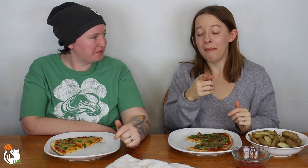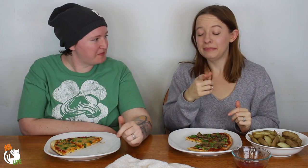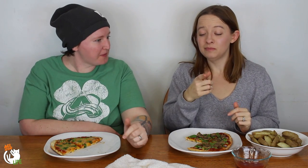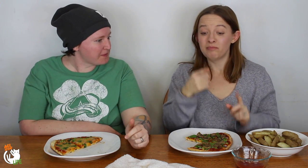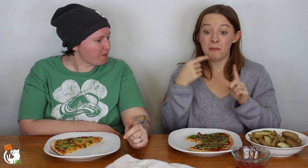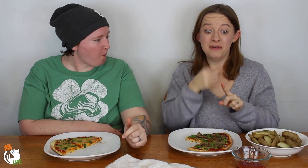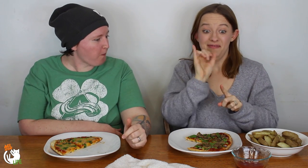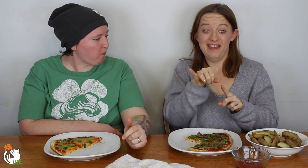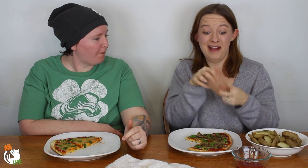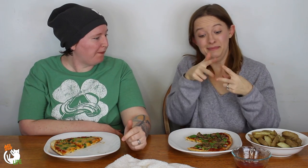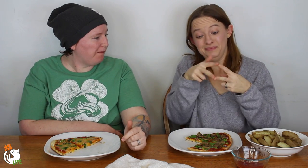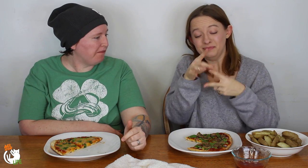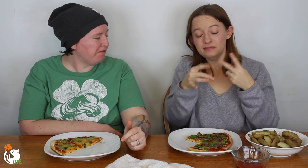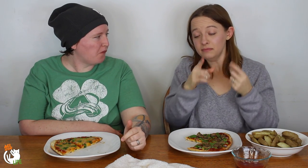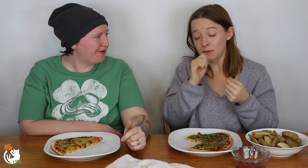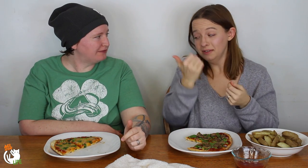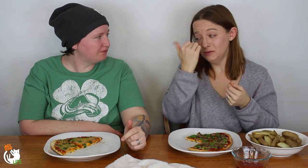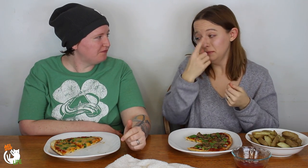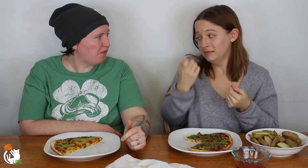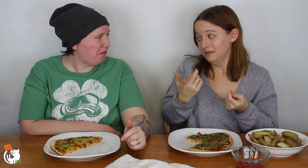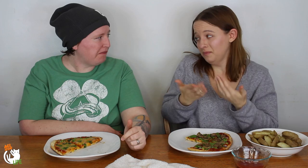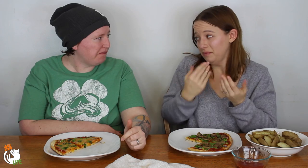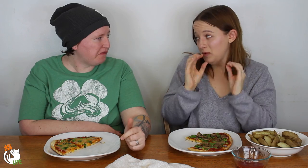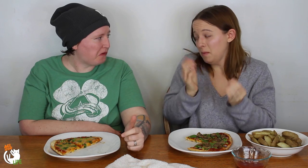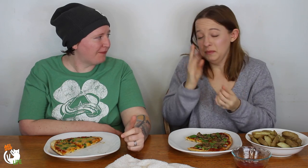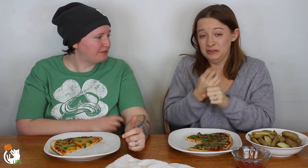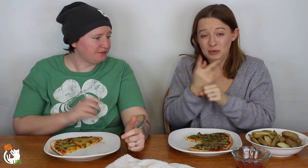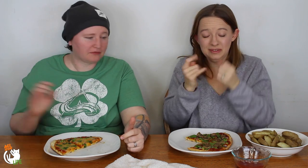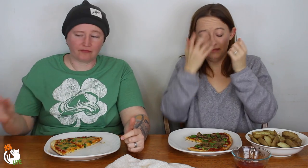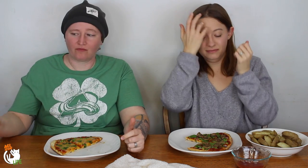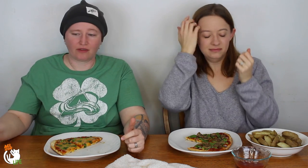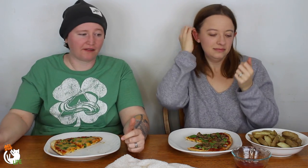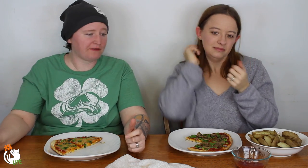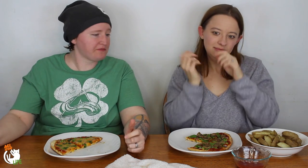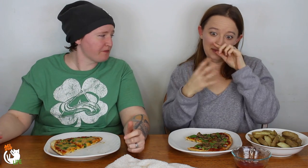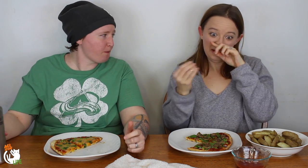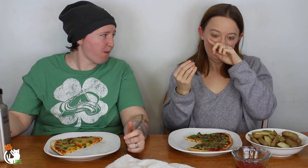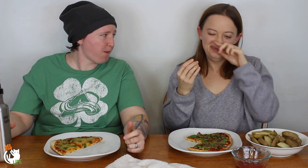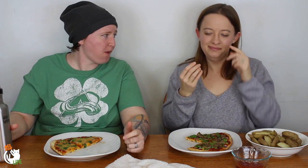Well I think really the point of having the filters is stupid because almost nobody is going to use it.